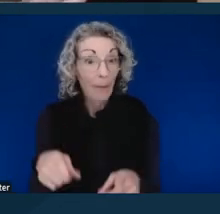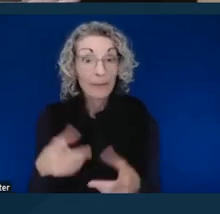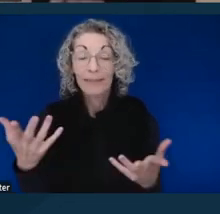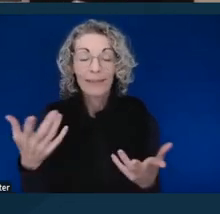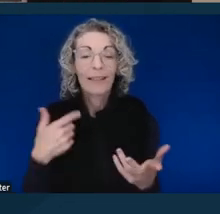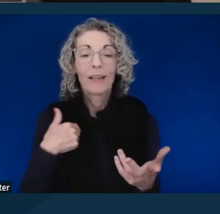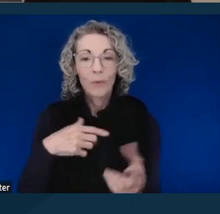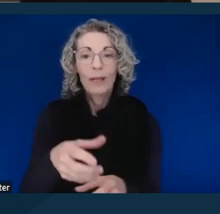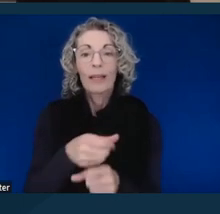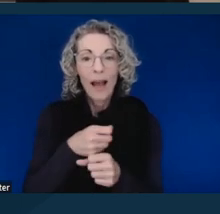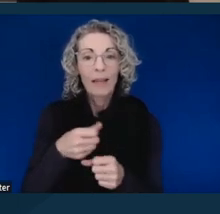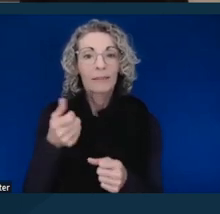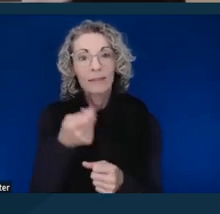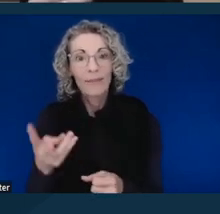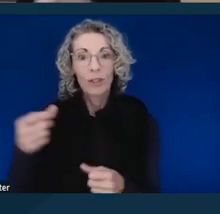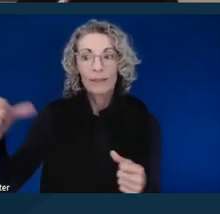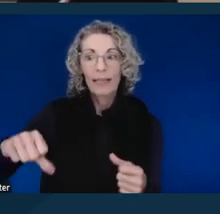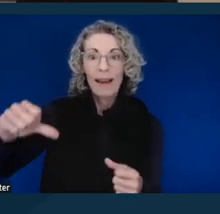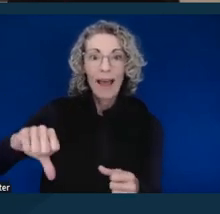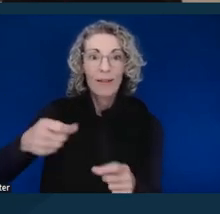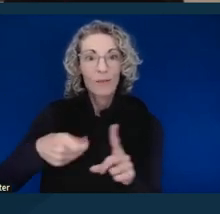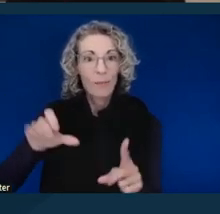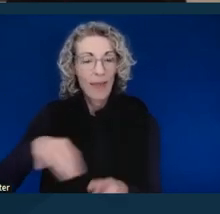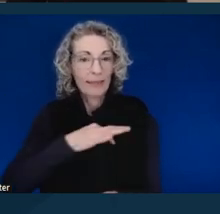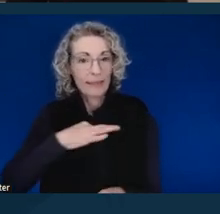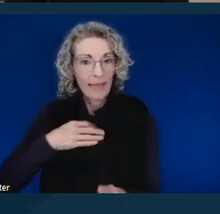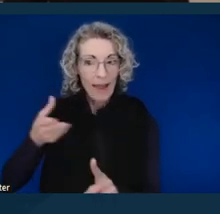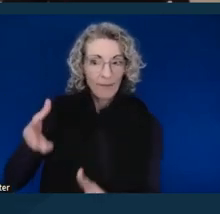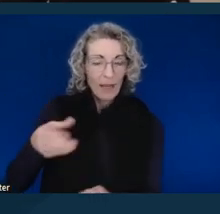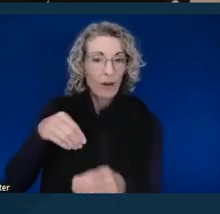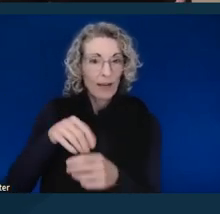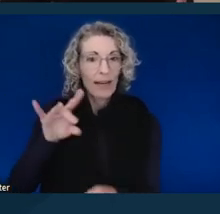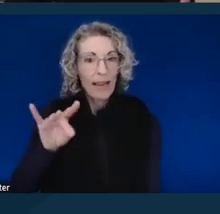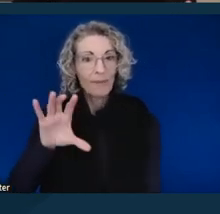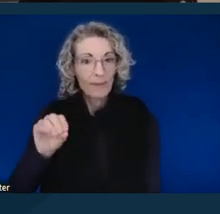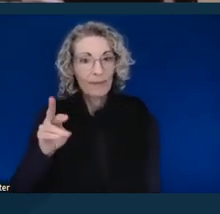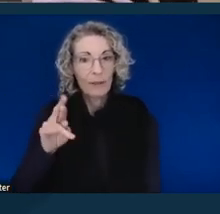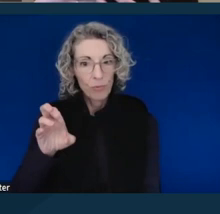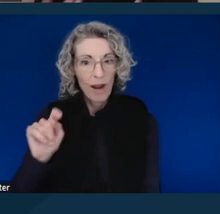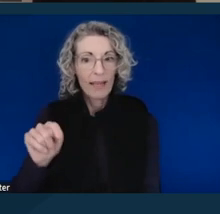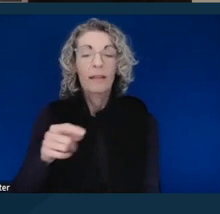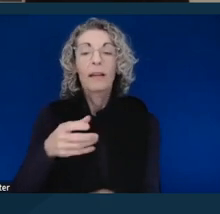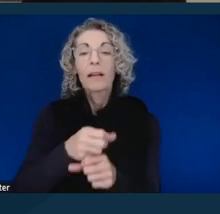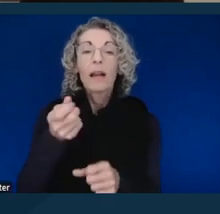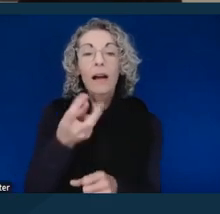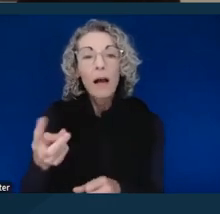of denials from the staff at Bryant. We had a couple of denials of accommodation at the Juvenile Justice Center